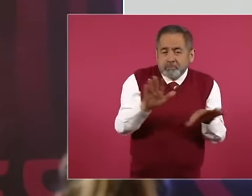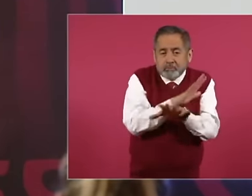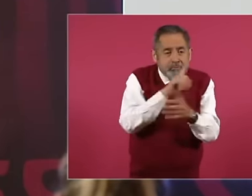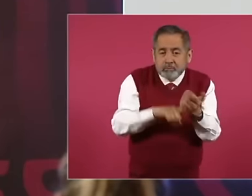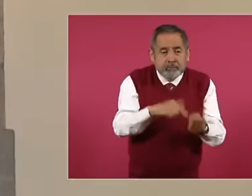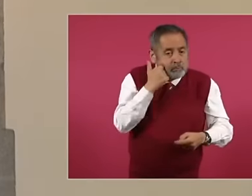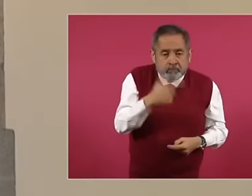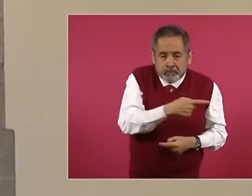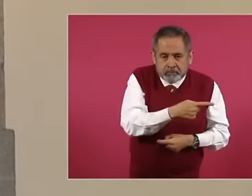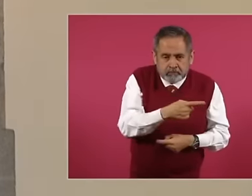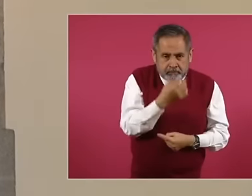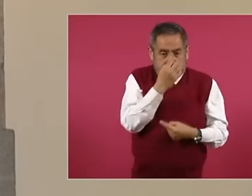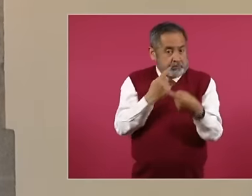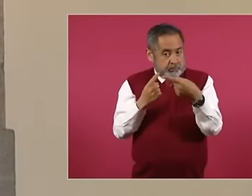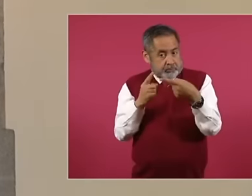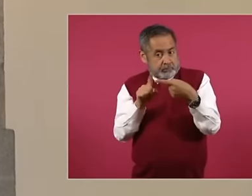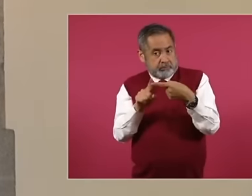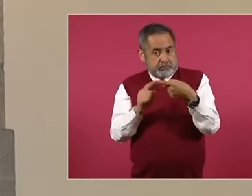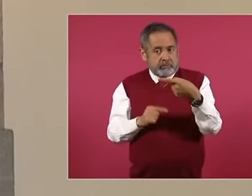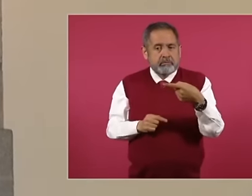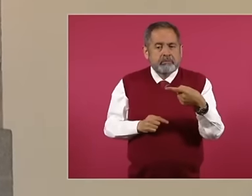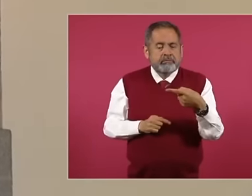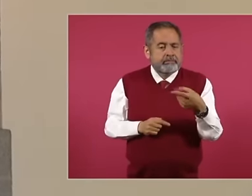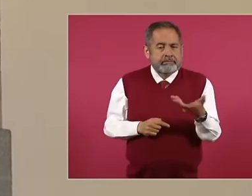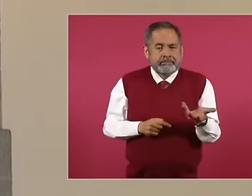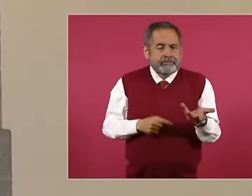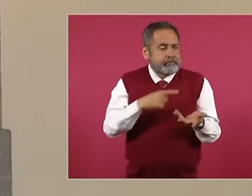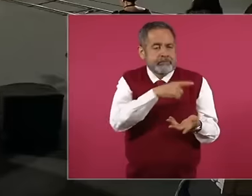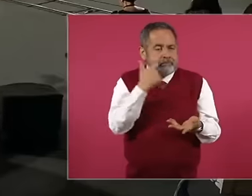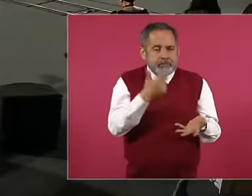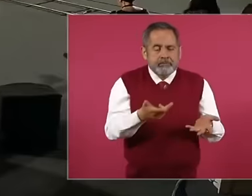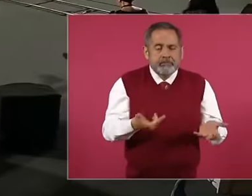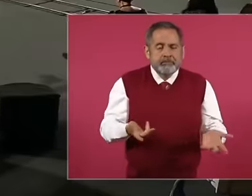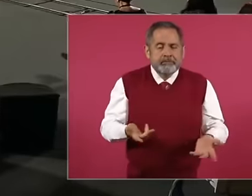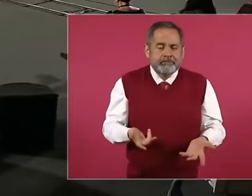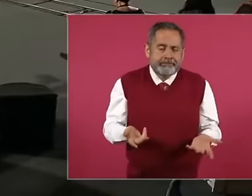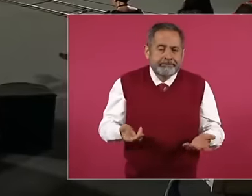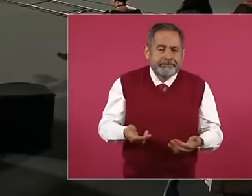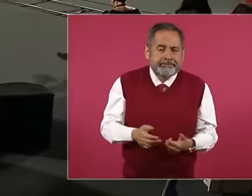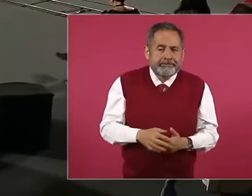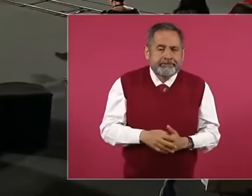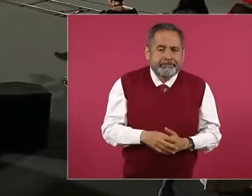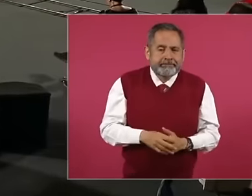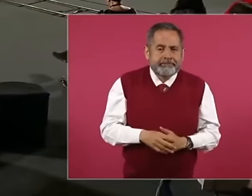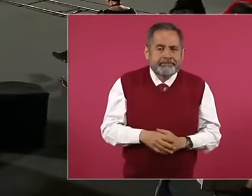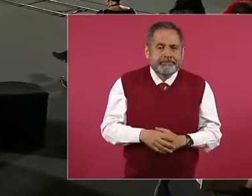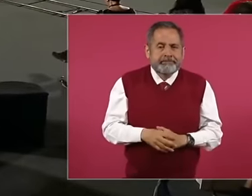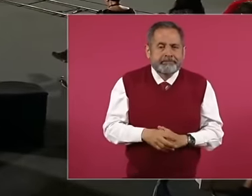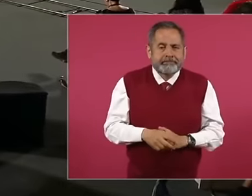routine issue, let's say